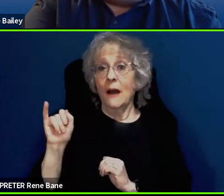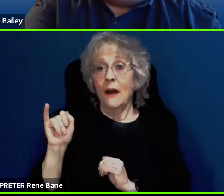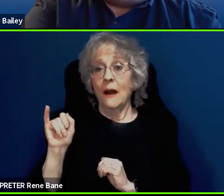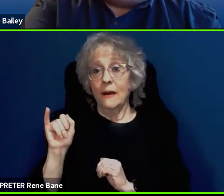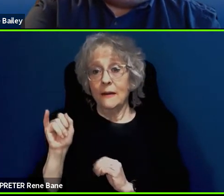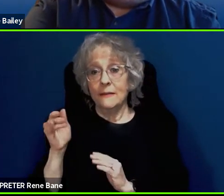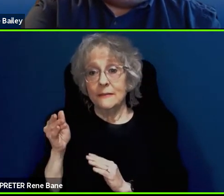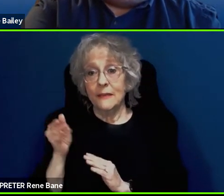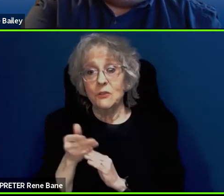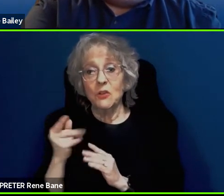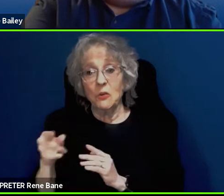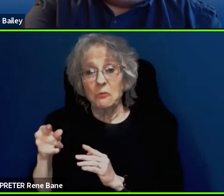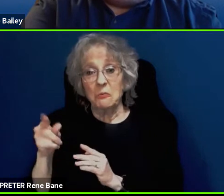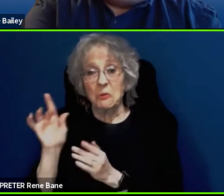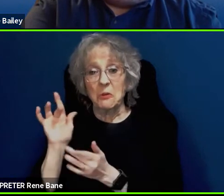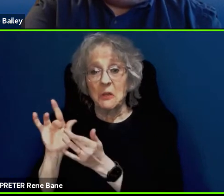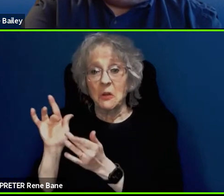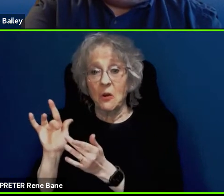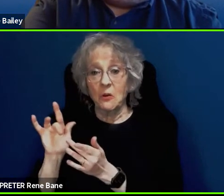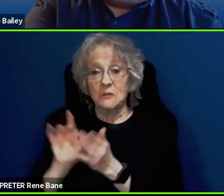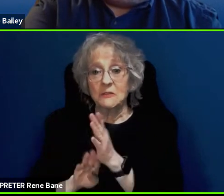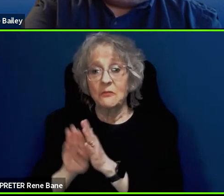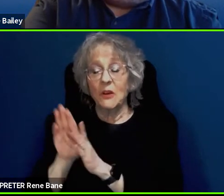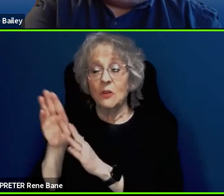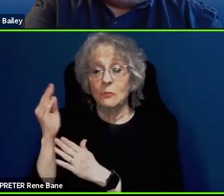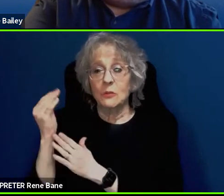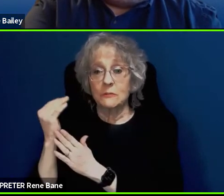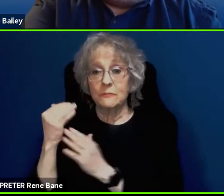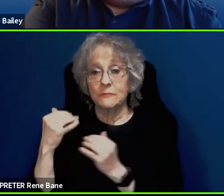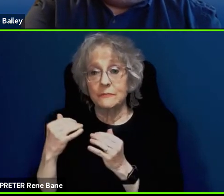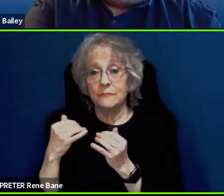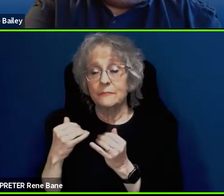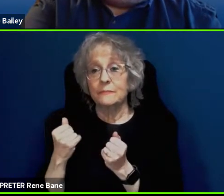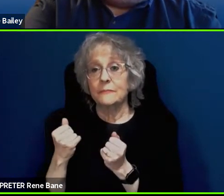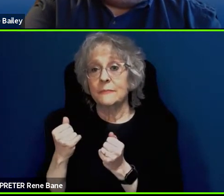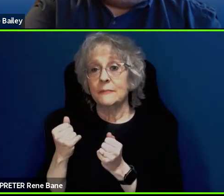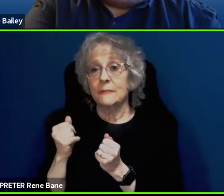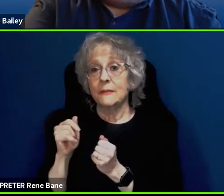list which is a compilation of all the different strategies that we have been able to identify